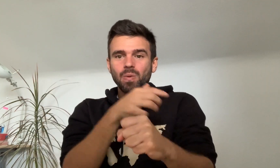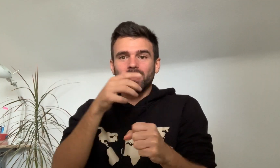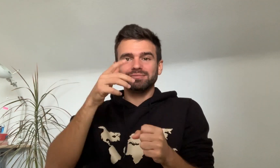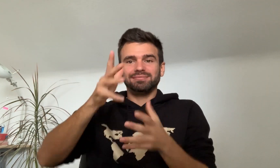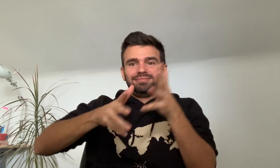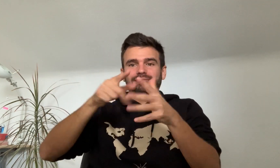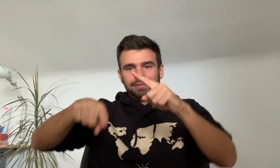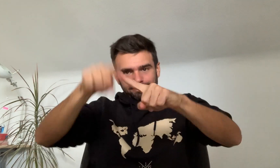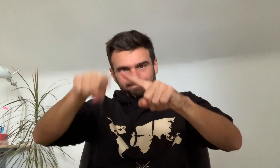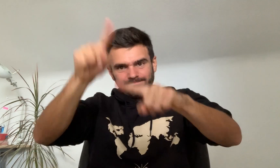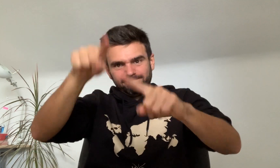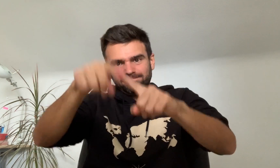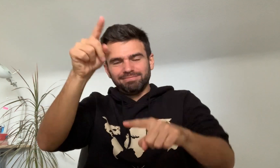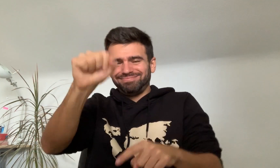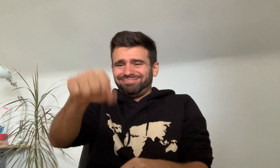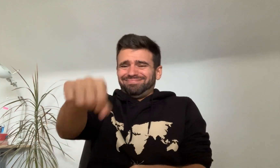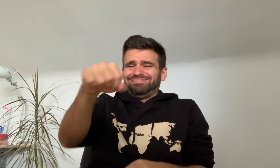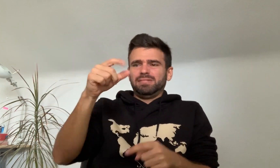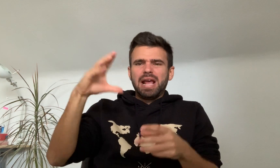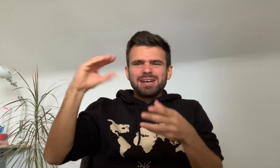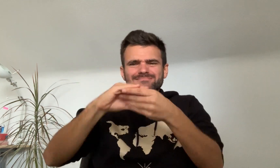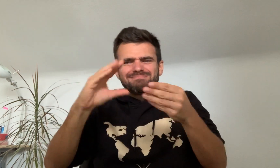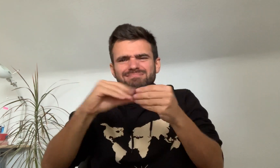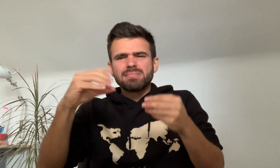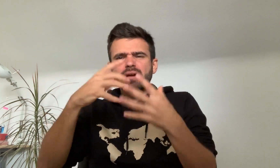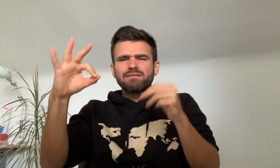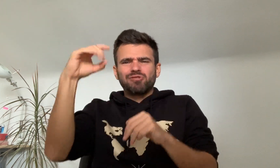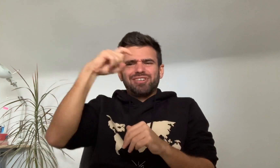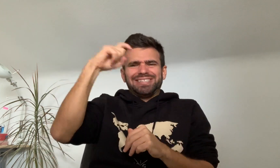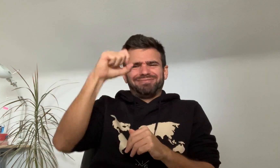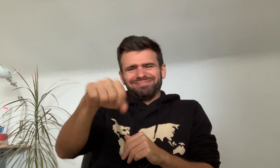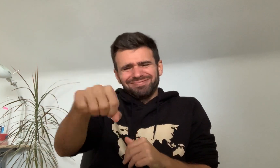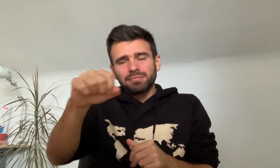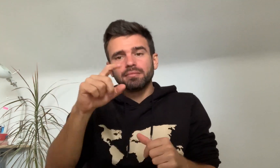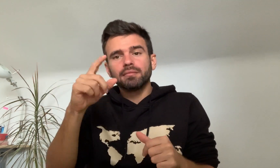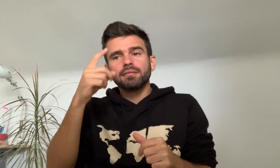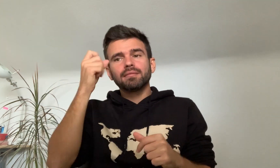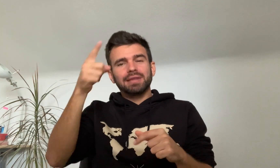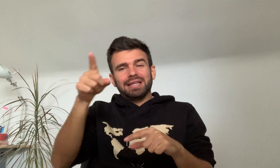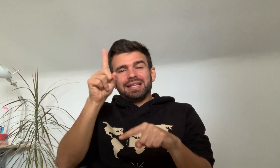That’s a powerful word, and he shared a lot of wisdom,